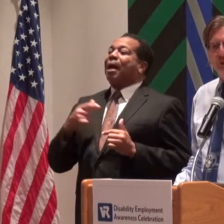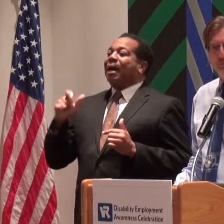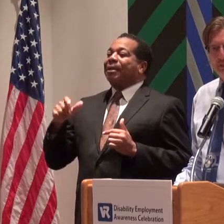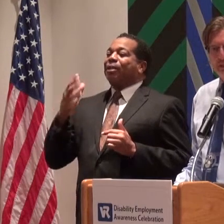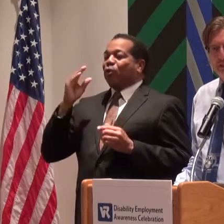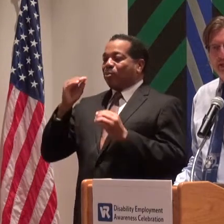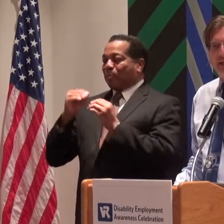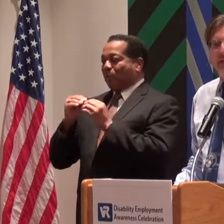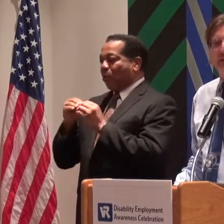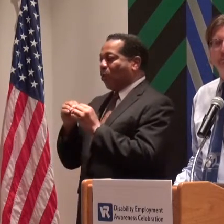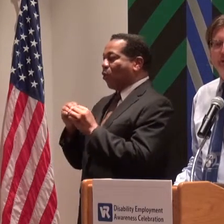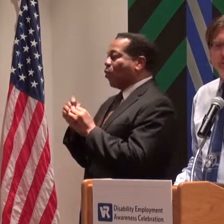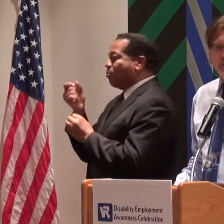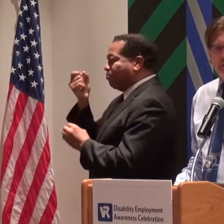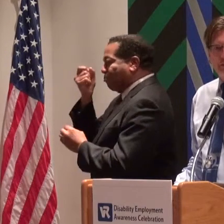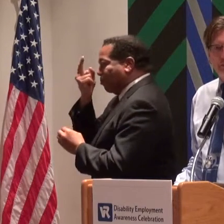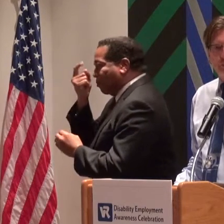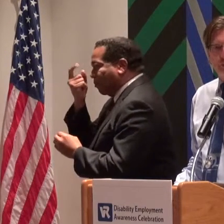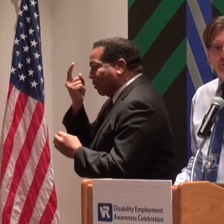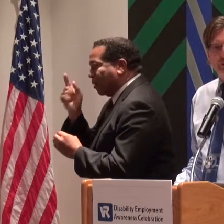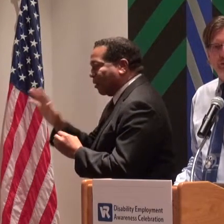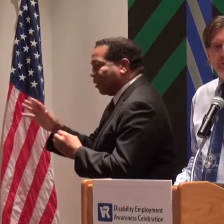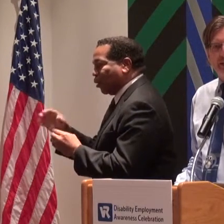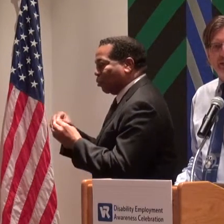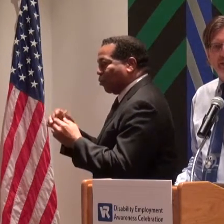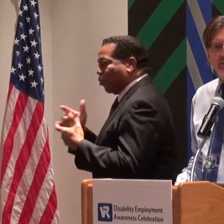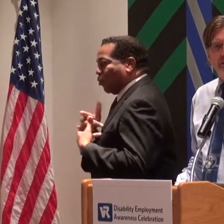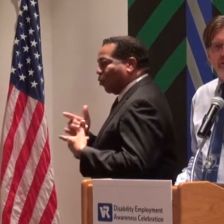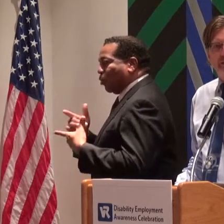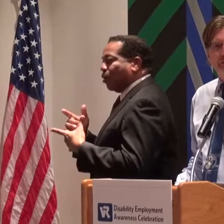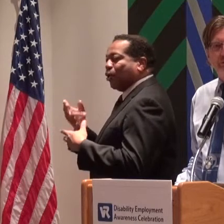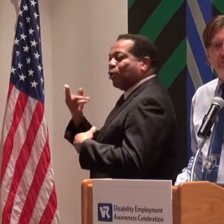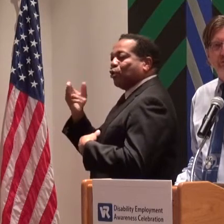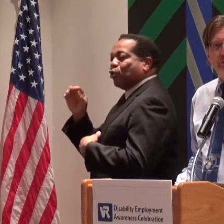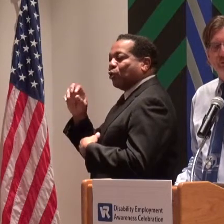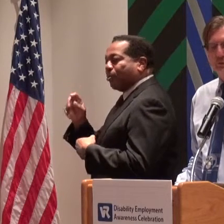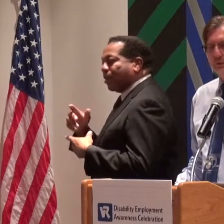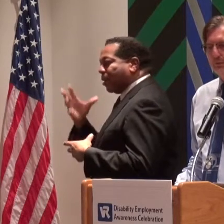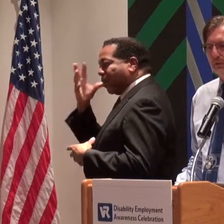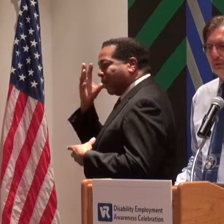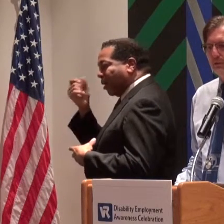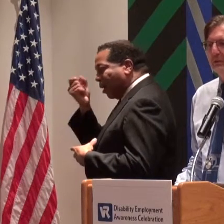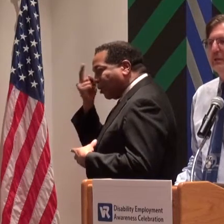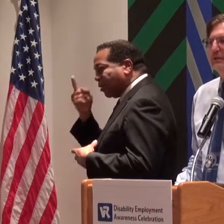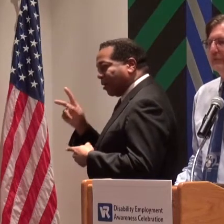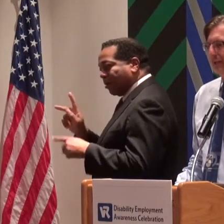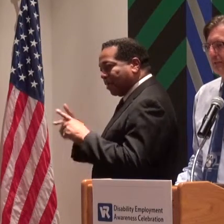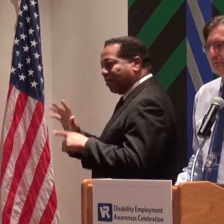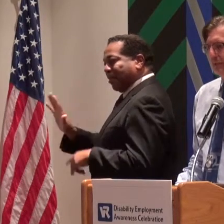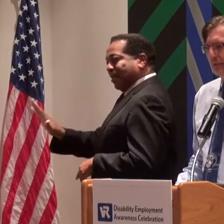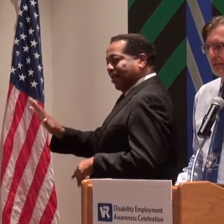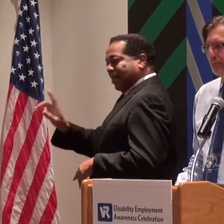more human and the public needs to be more human in recognizing the issues that folks with disabilities face every day.